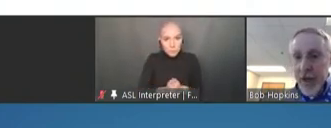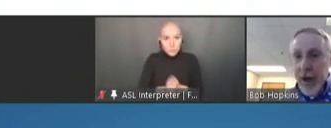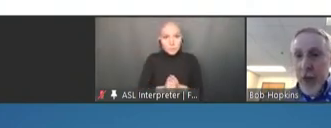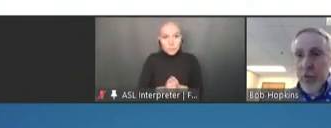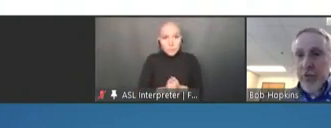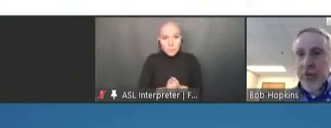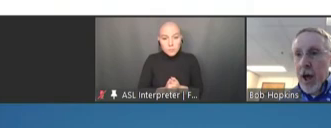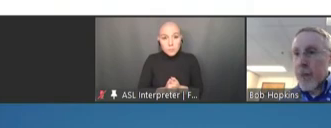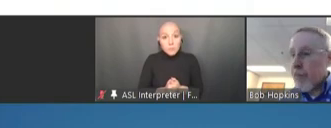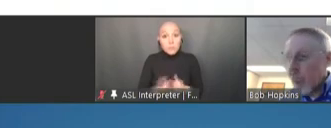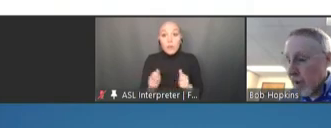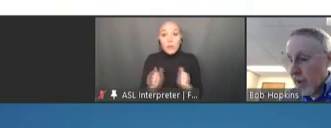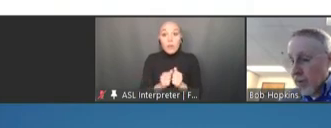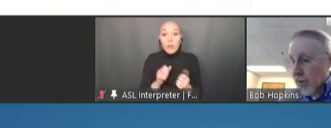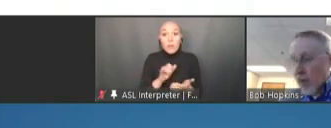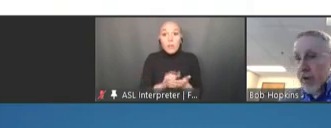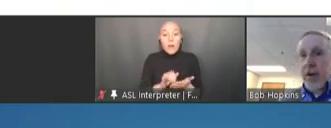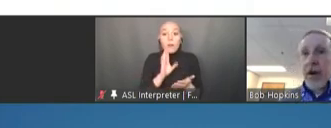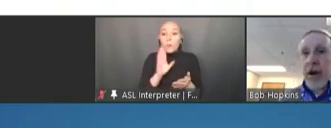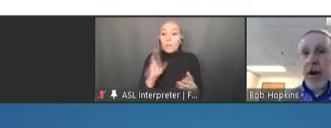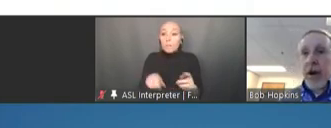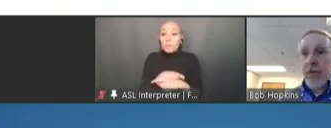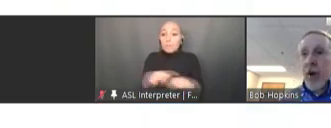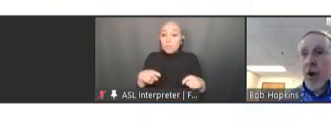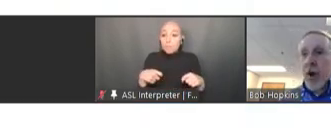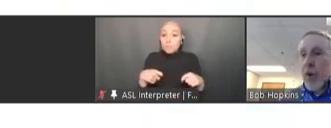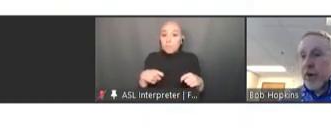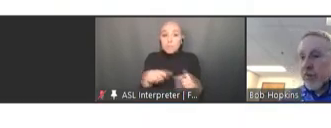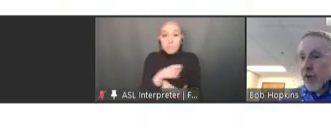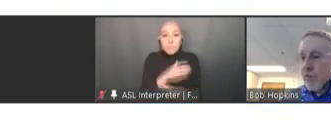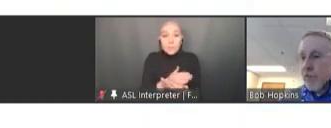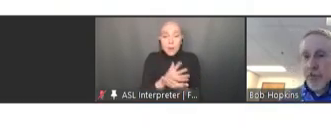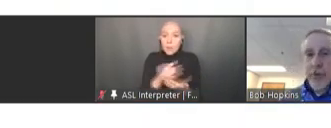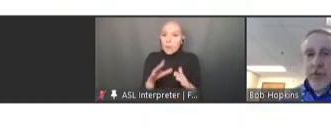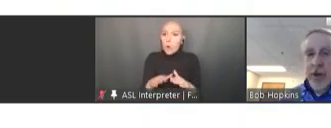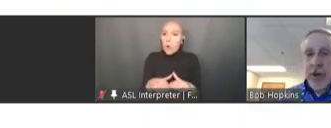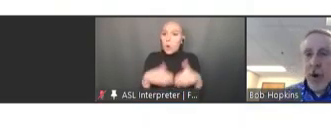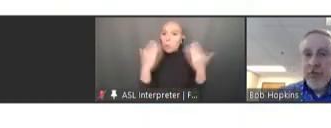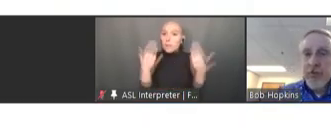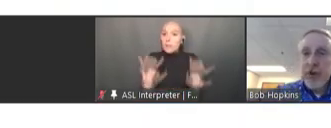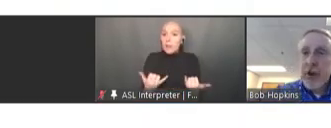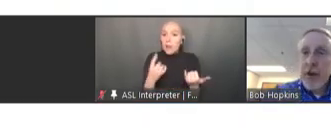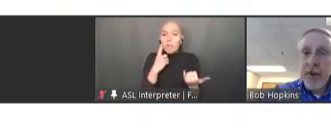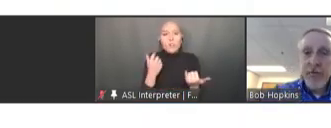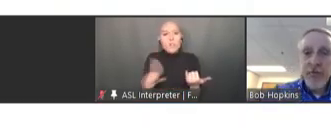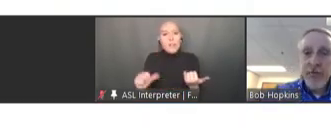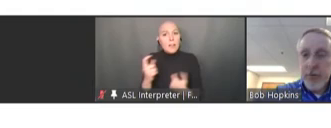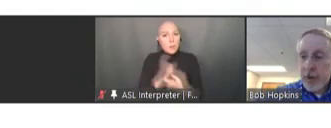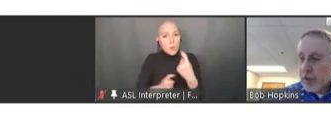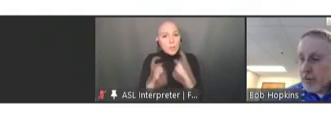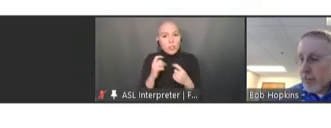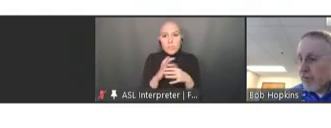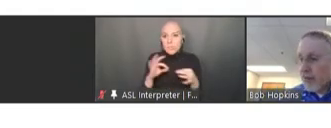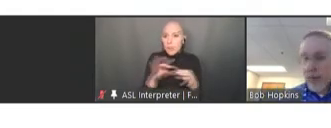I will stop and open us up to any questions or comments to any of the members of our panel.